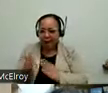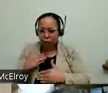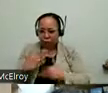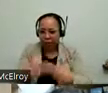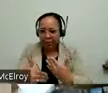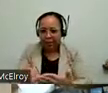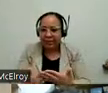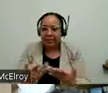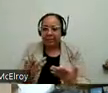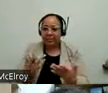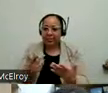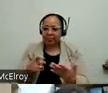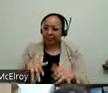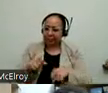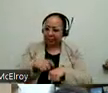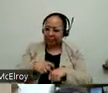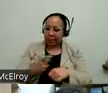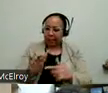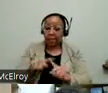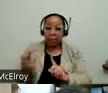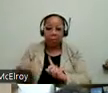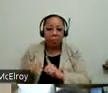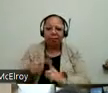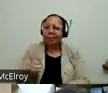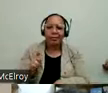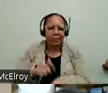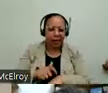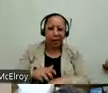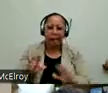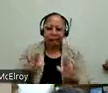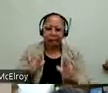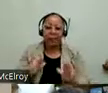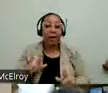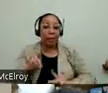And apply at any time. And something that people may not know is that you